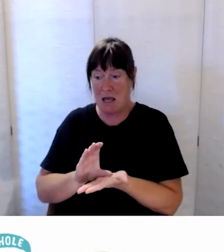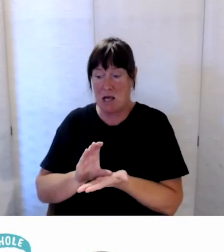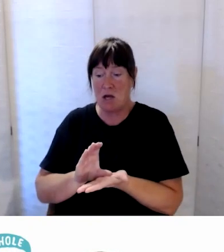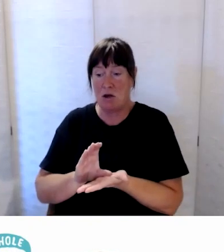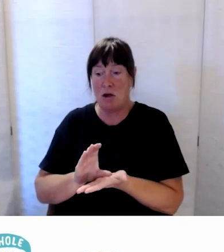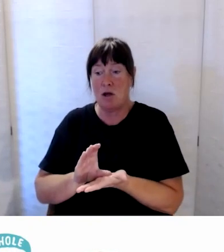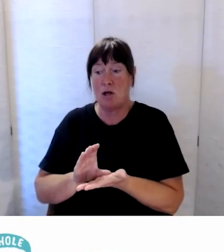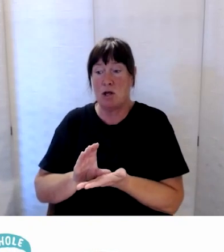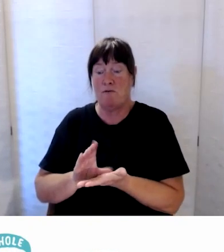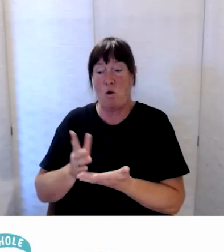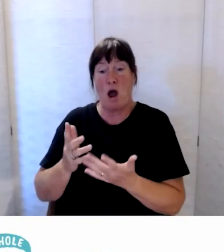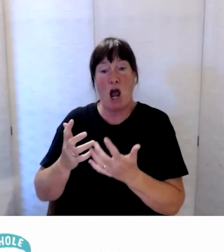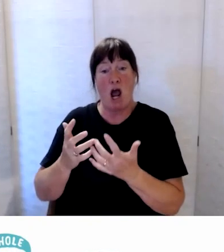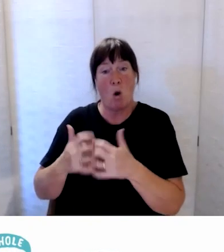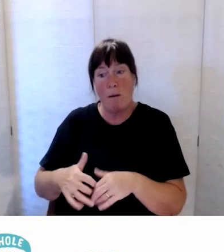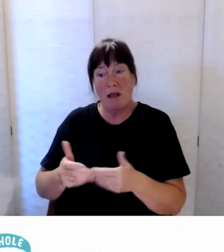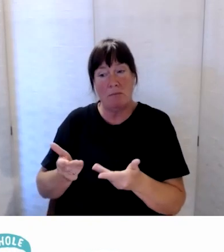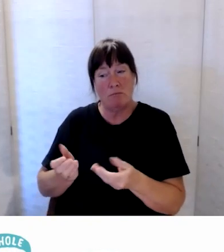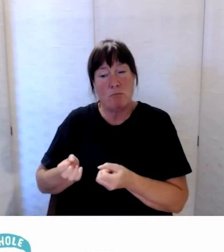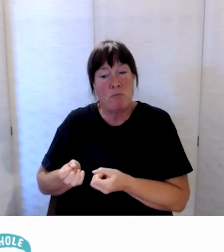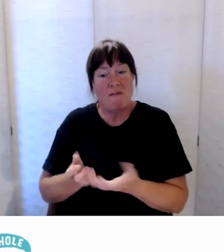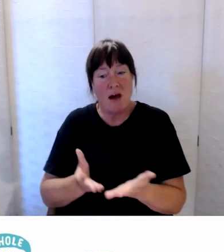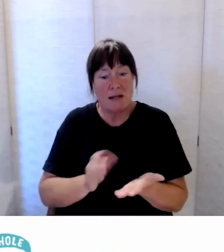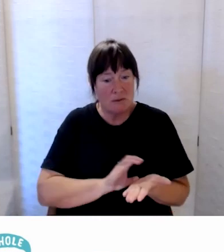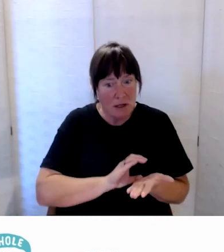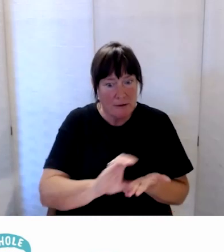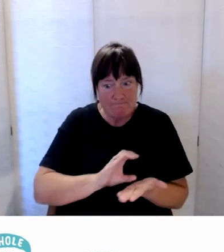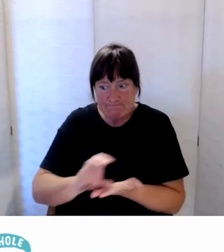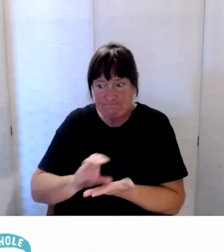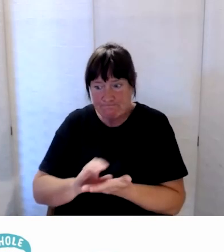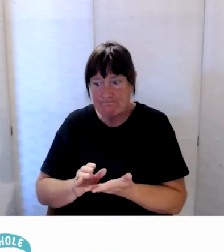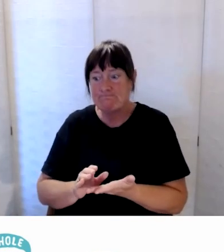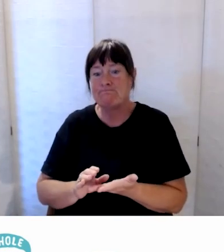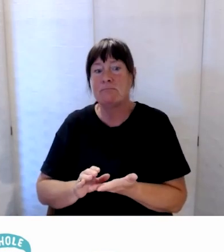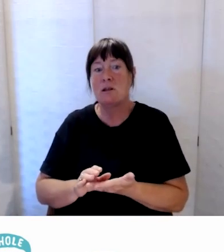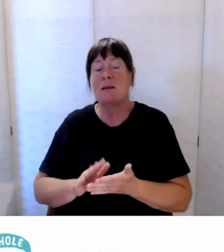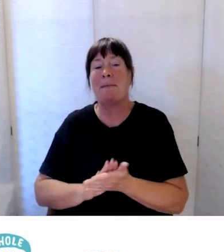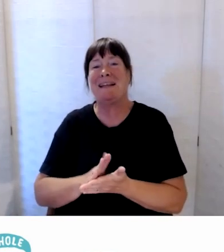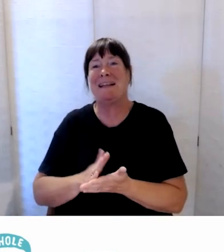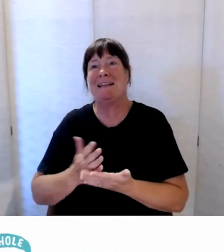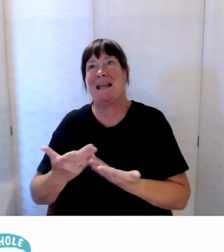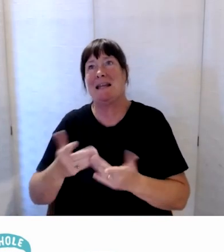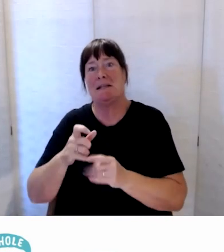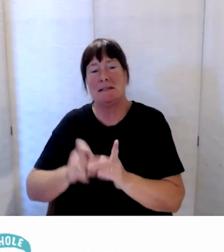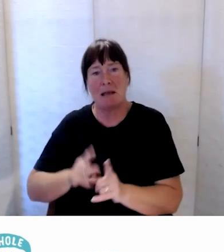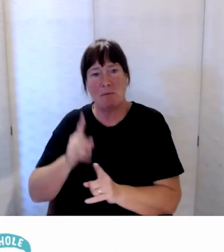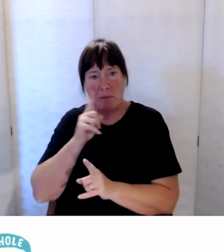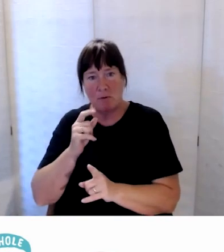our equipment providers and that’s for any disabled person to apply for.